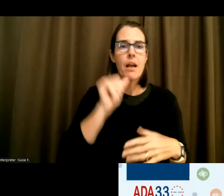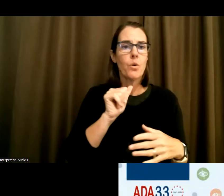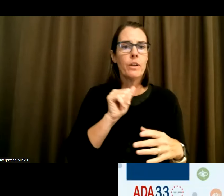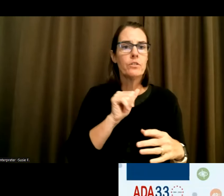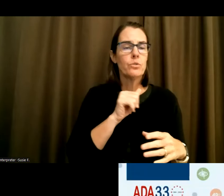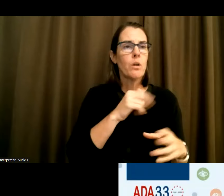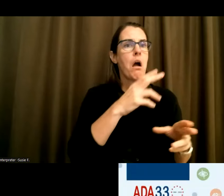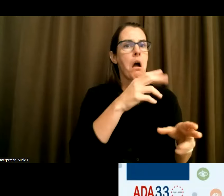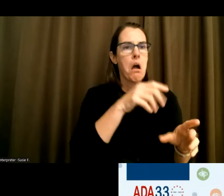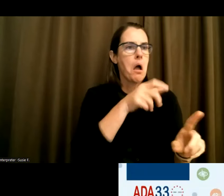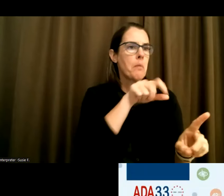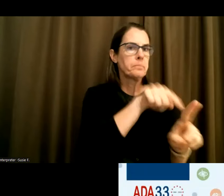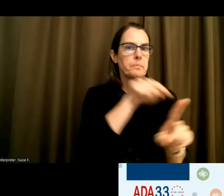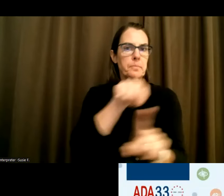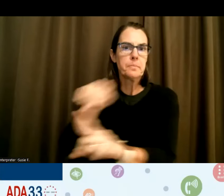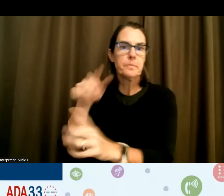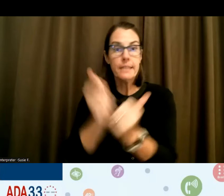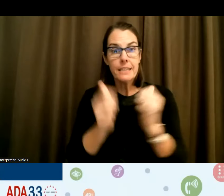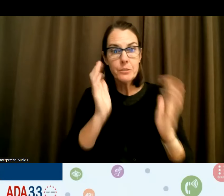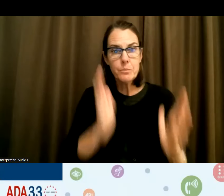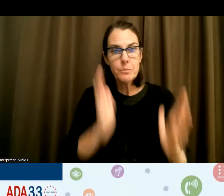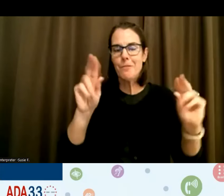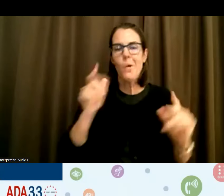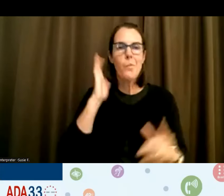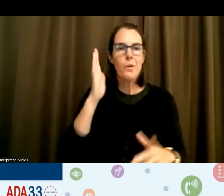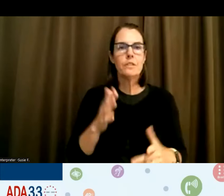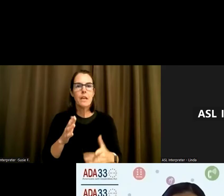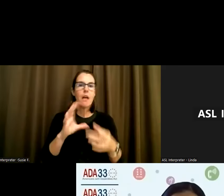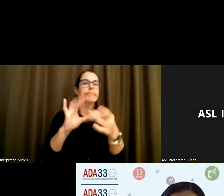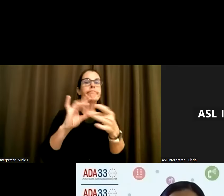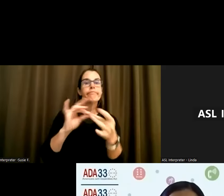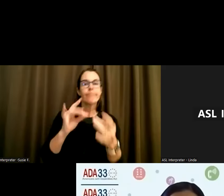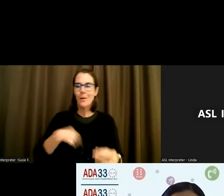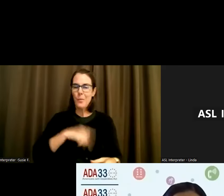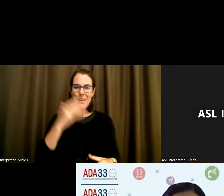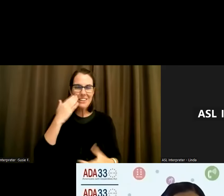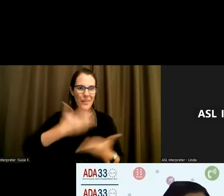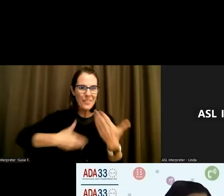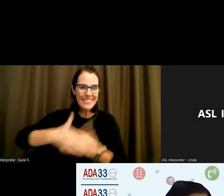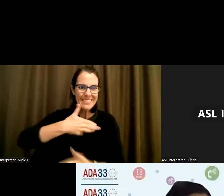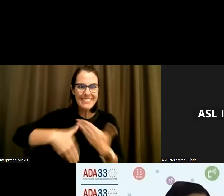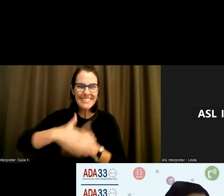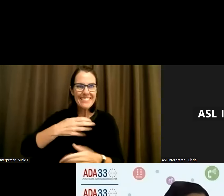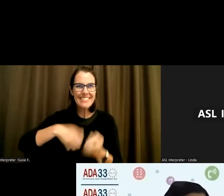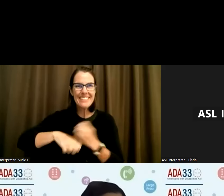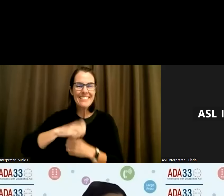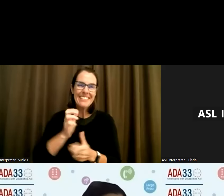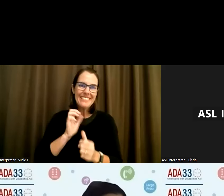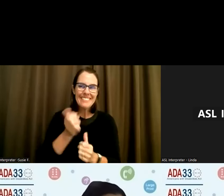as we feel we've all know each other and we don't have any problem with talking. So I think that we will do perfectly fine with not having to have a set order.